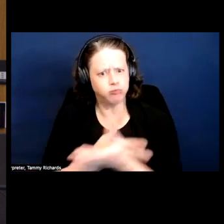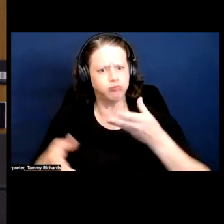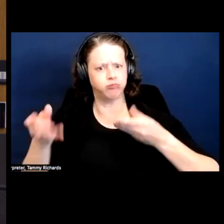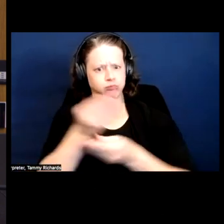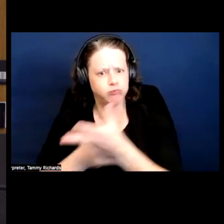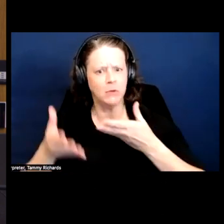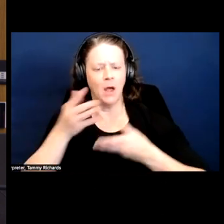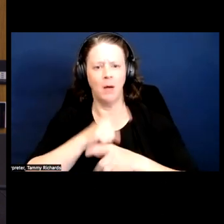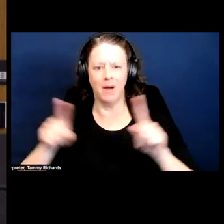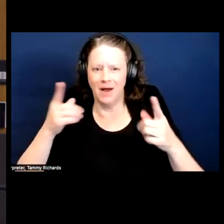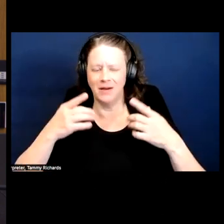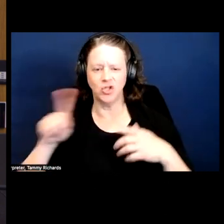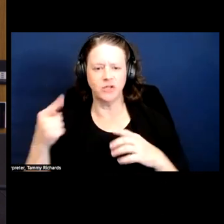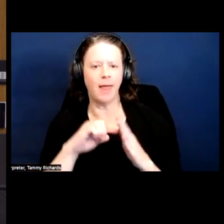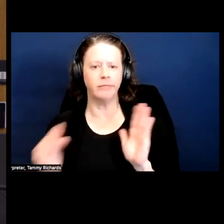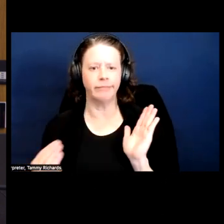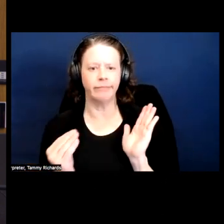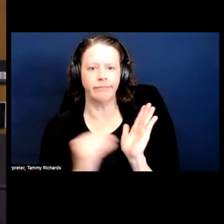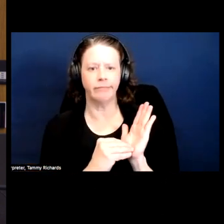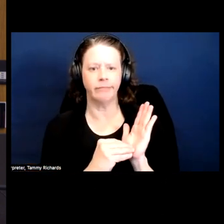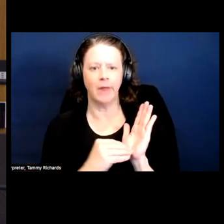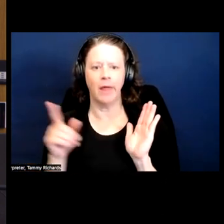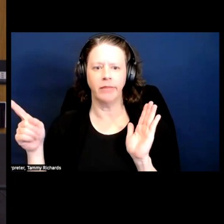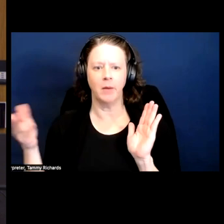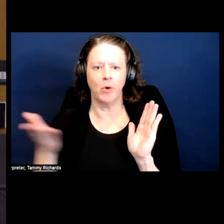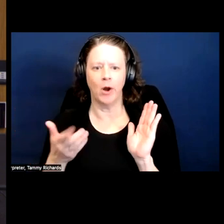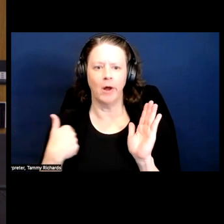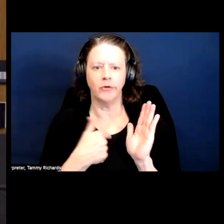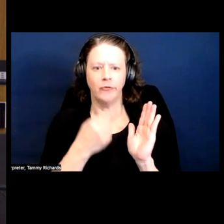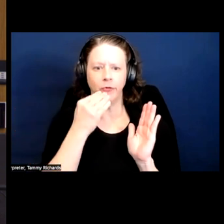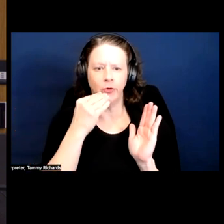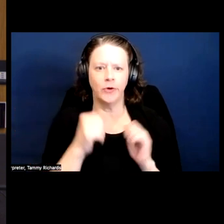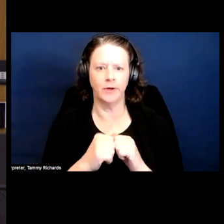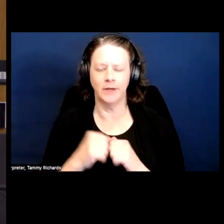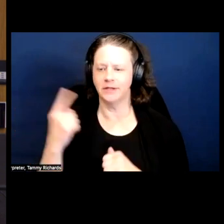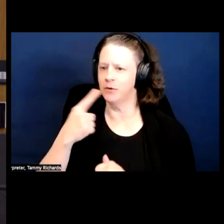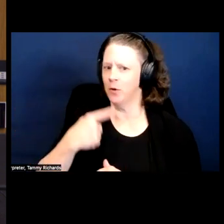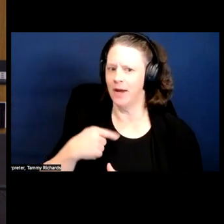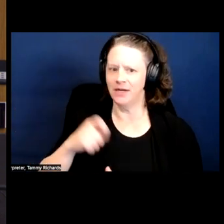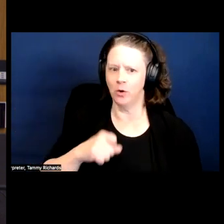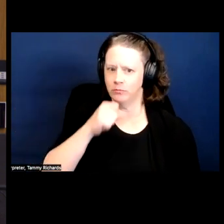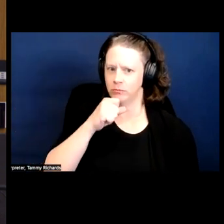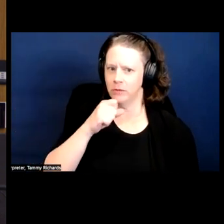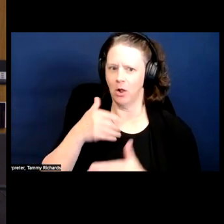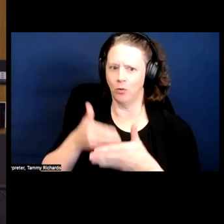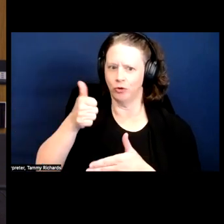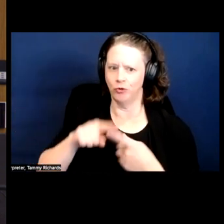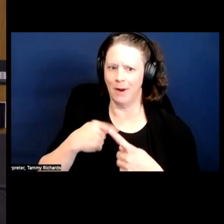like, footnoted, like, "They brought us food." So I'm told I need to hold the mic closer to my mouth. Is this good?